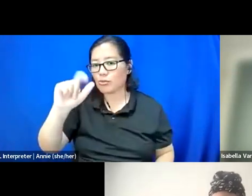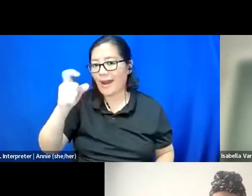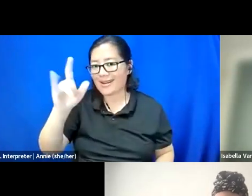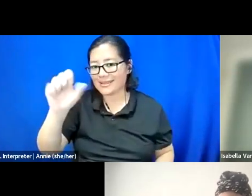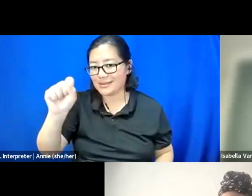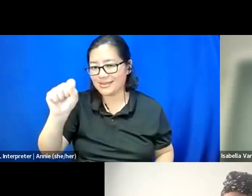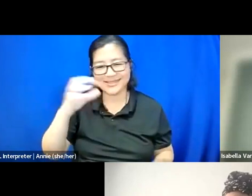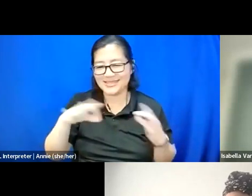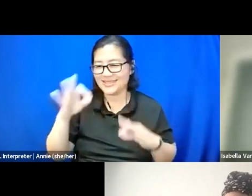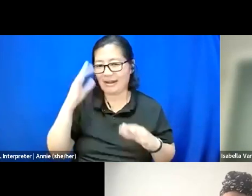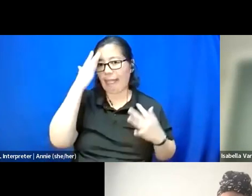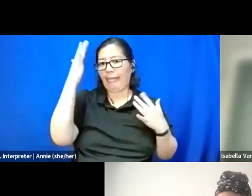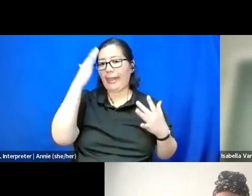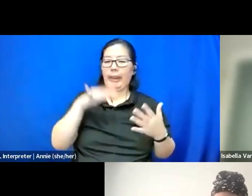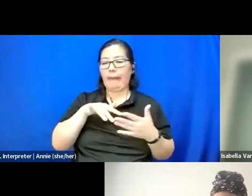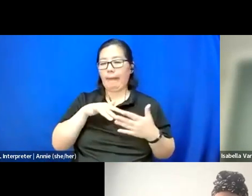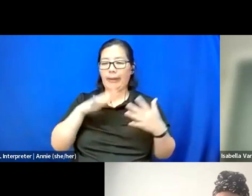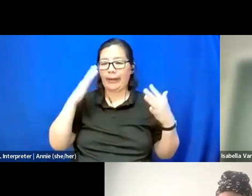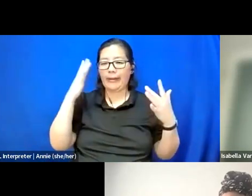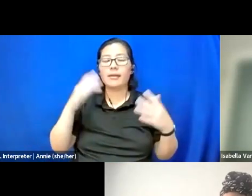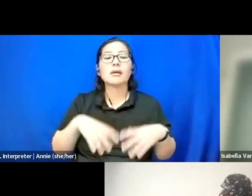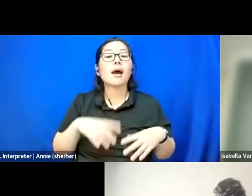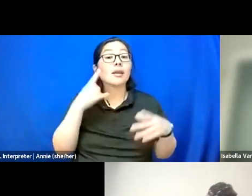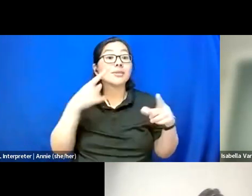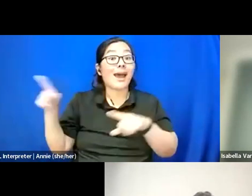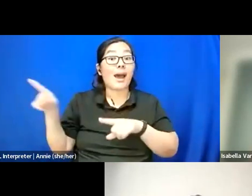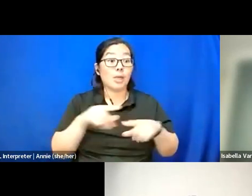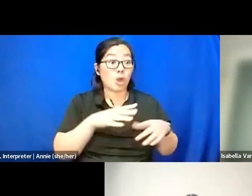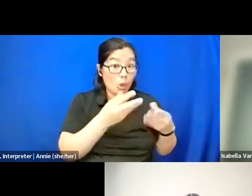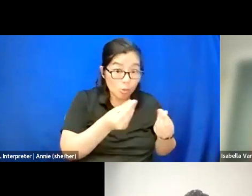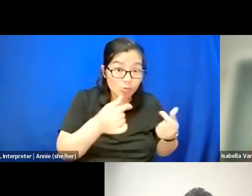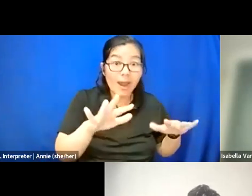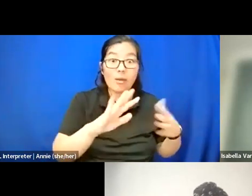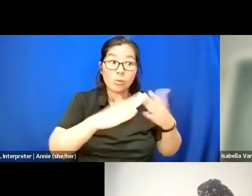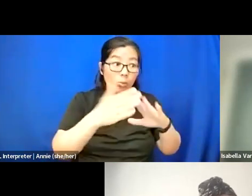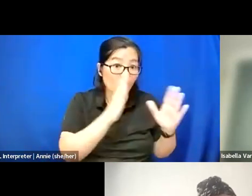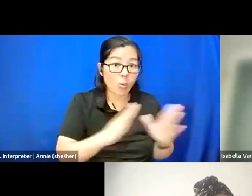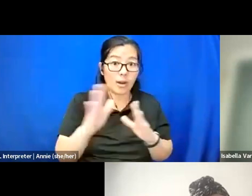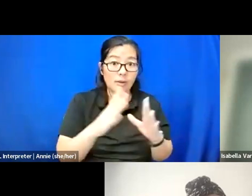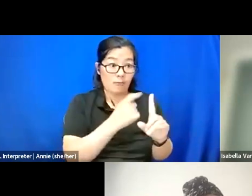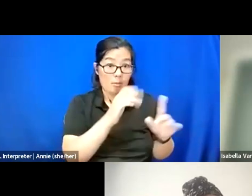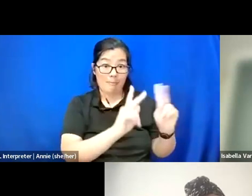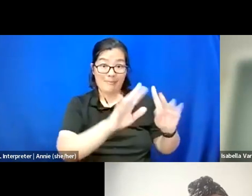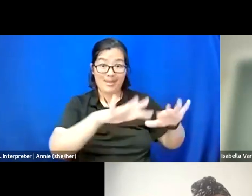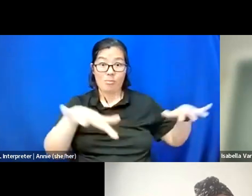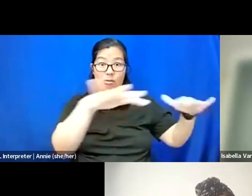I find that what's happening on the ground and within community organizing and what's coming from the people is far more important and will always kind